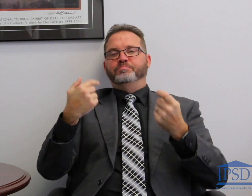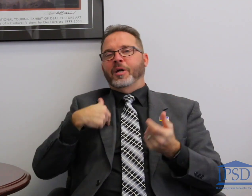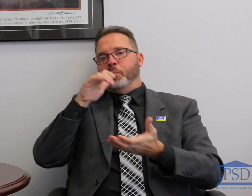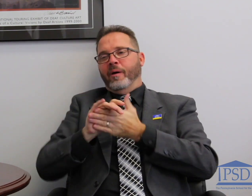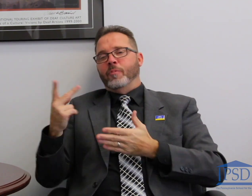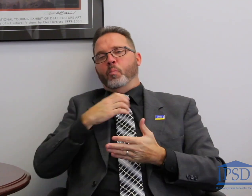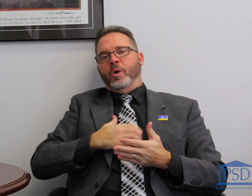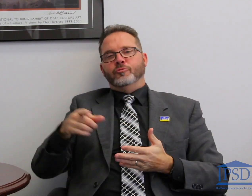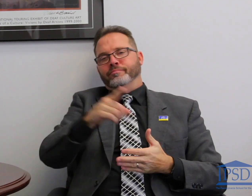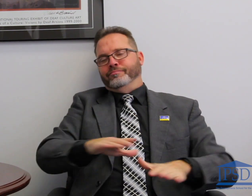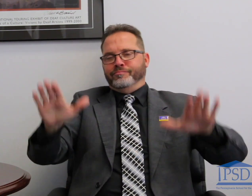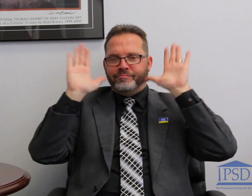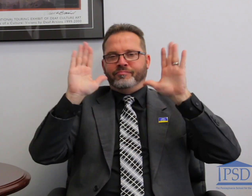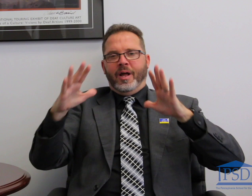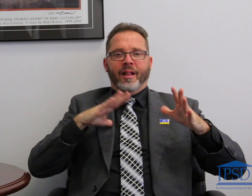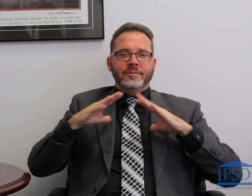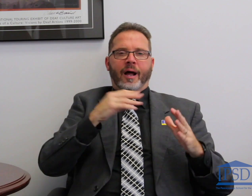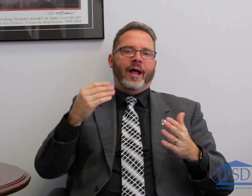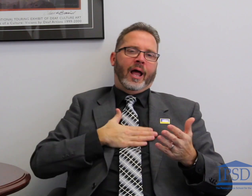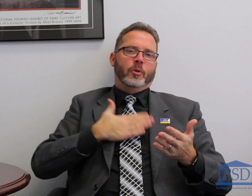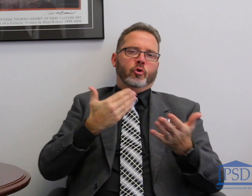make sure to say, on behalf of my wife and myself, that we wish you all a